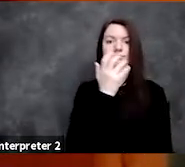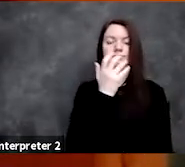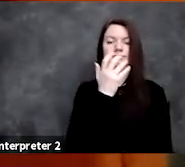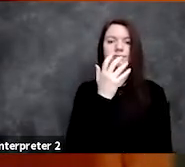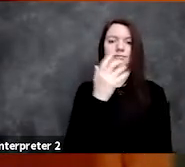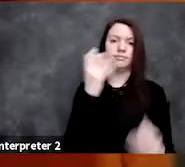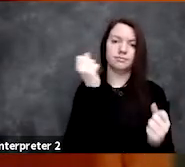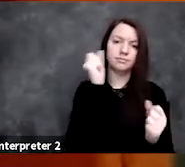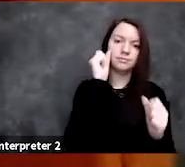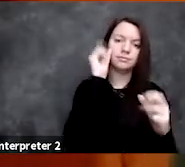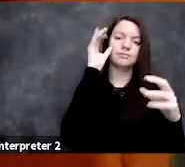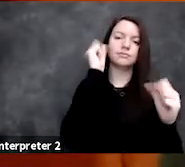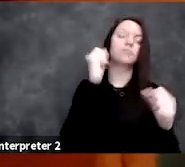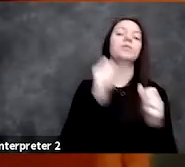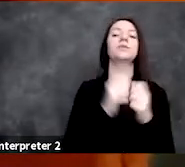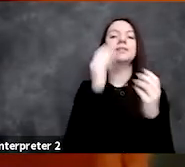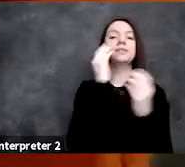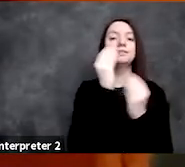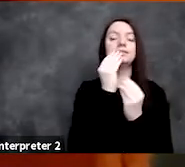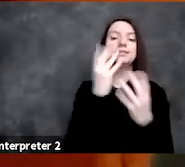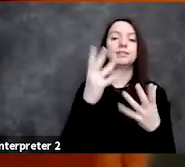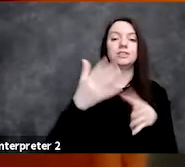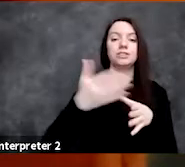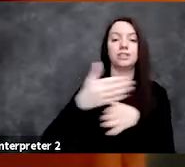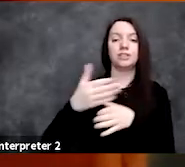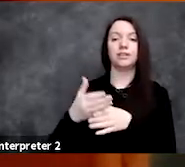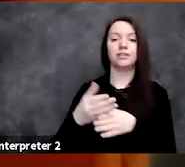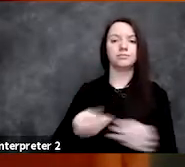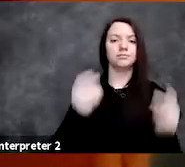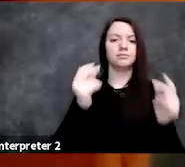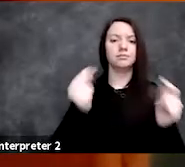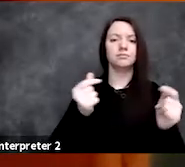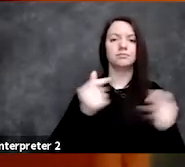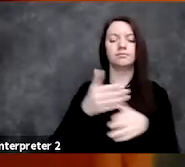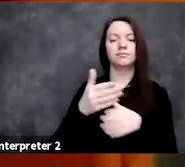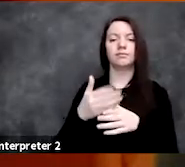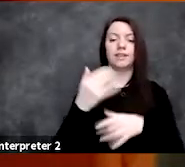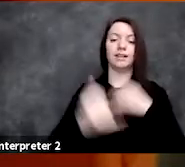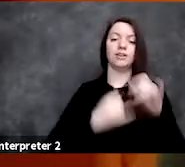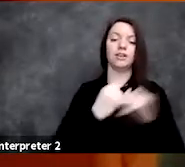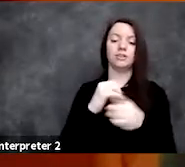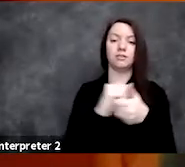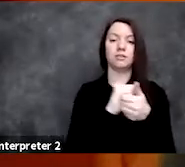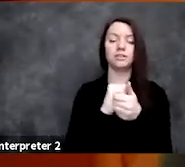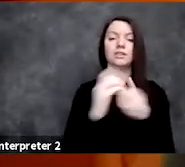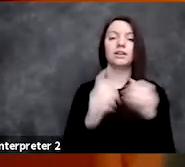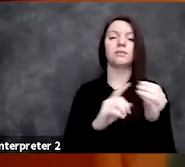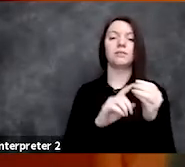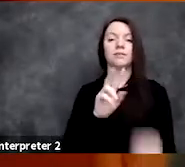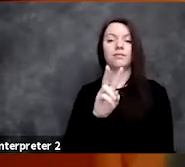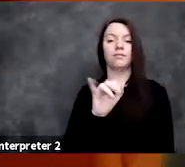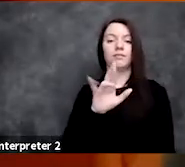in data sharing, rapid data sharing, international collaborations on viral genomic surveillance